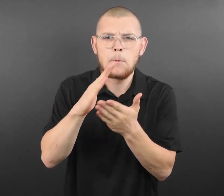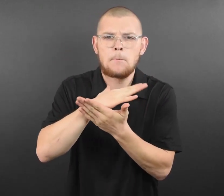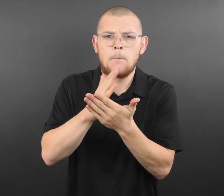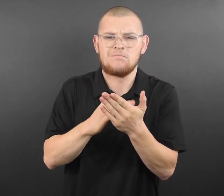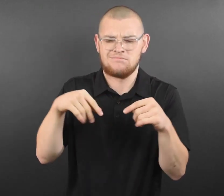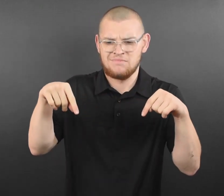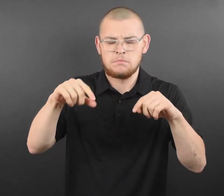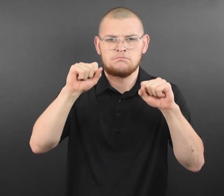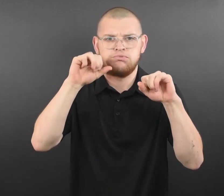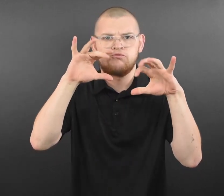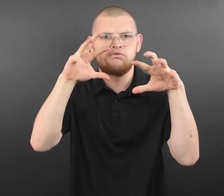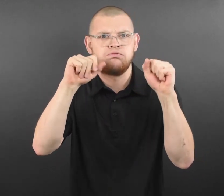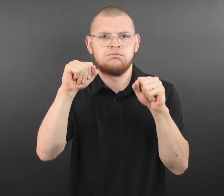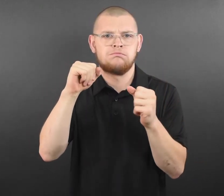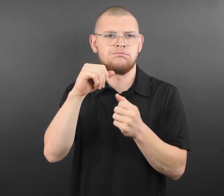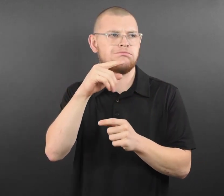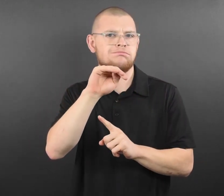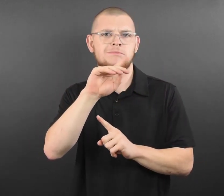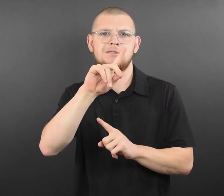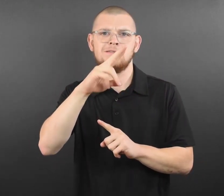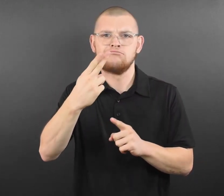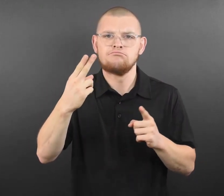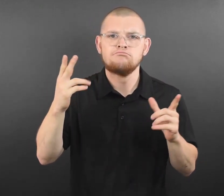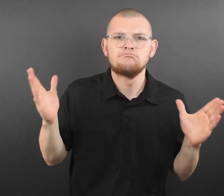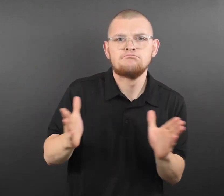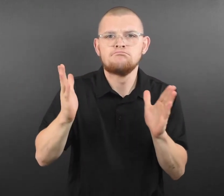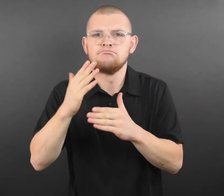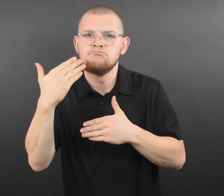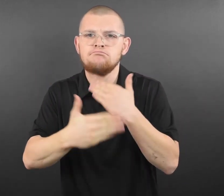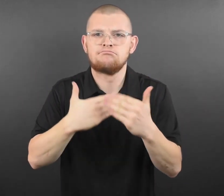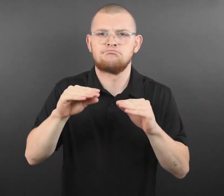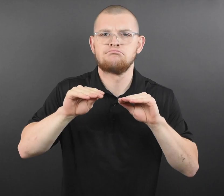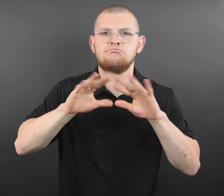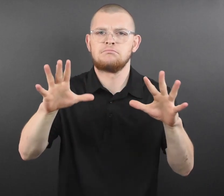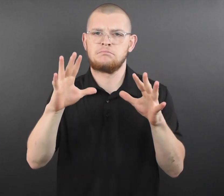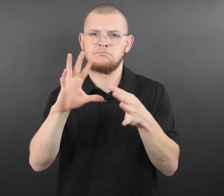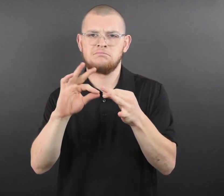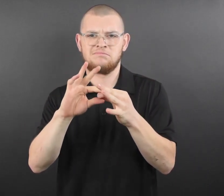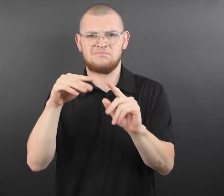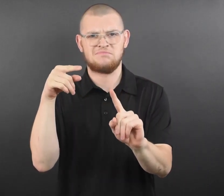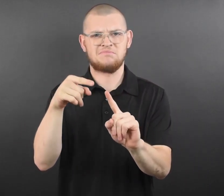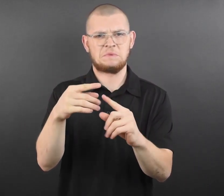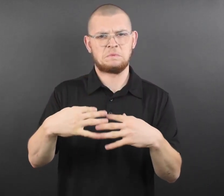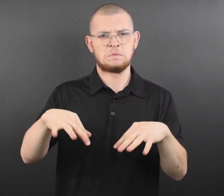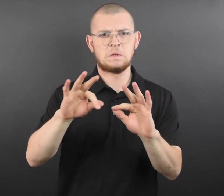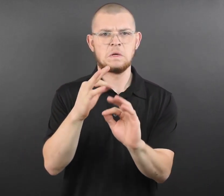St. Paul Saints Executive Vice President and General Manager Derek Sharrer said, “The St. Paul